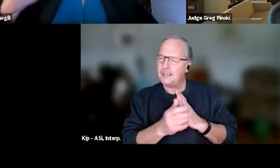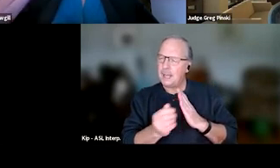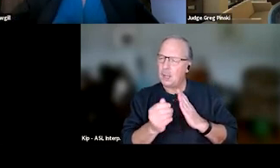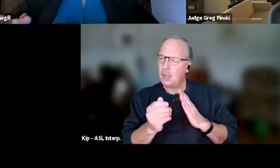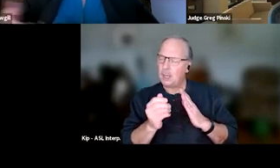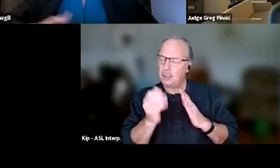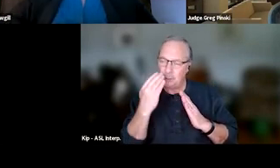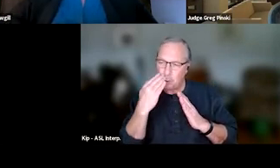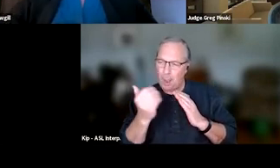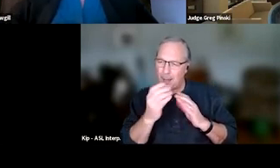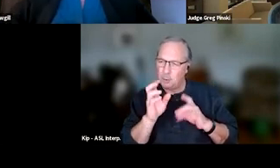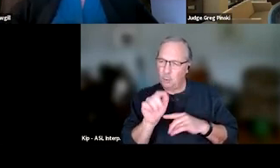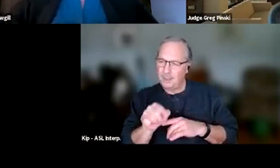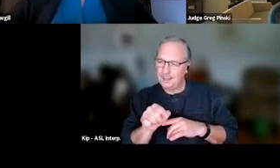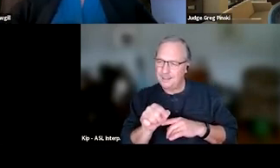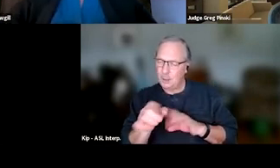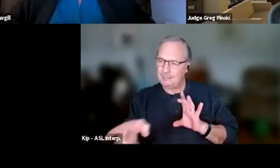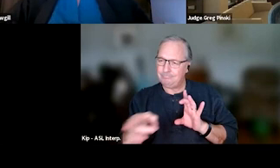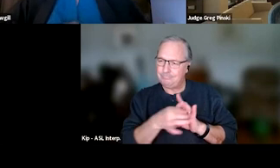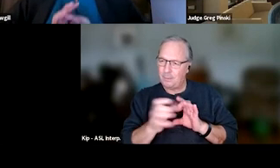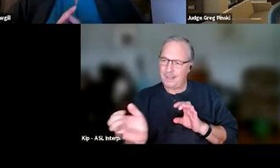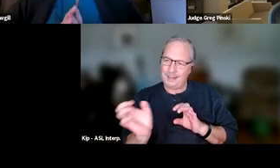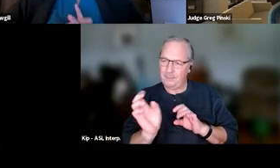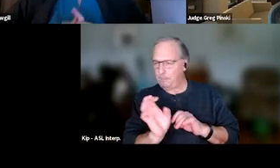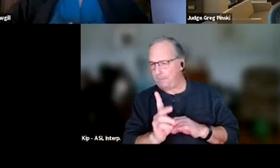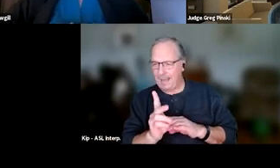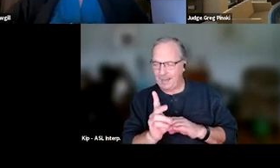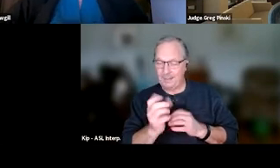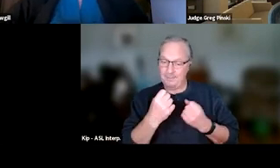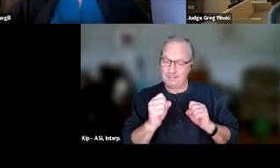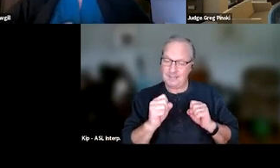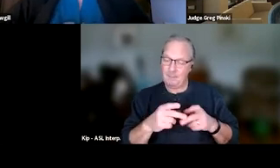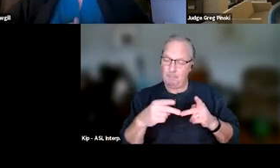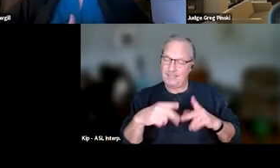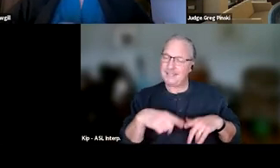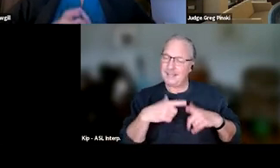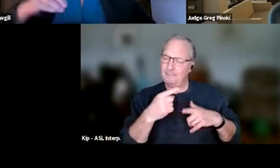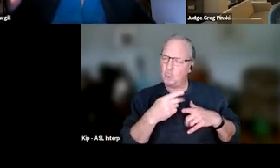Are they connected? Are they giving back? Do they have the safe place to live? Those are the things that are gonna contribute